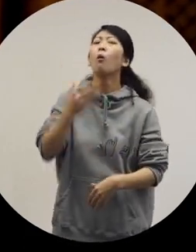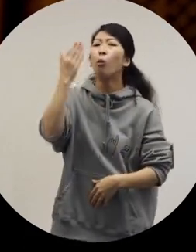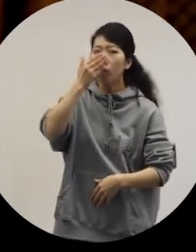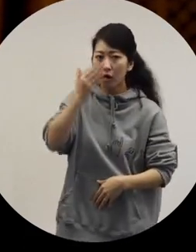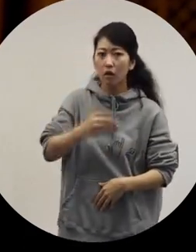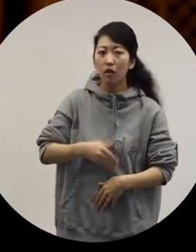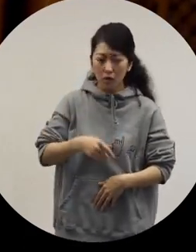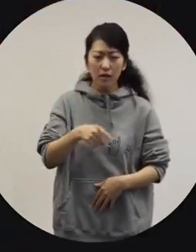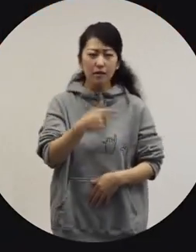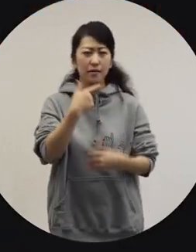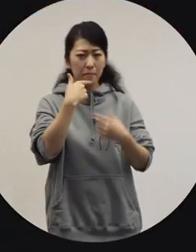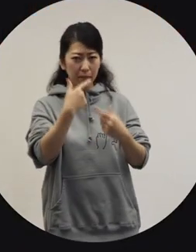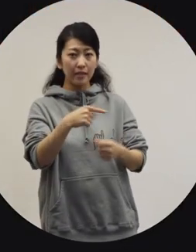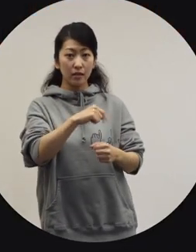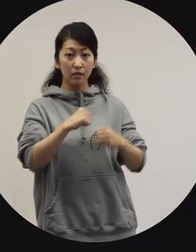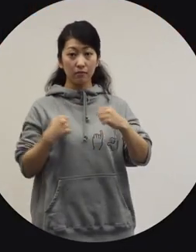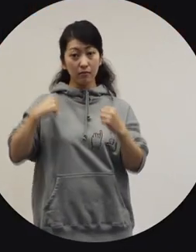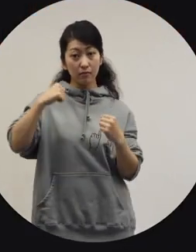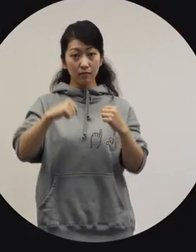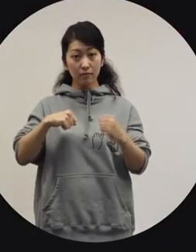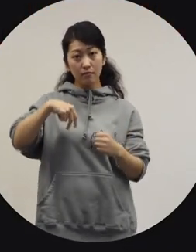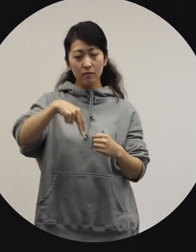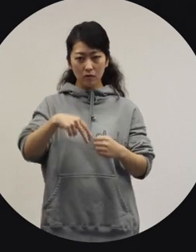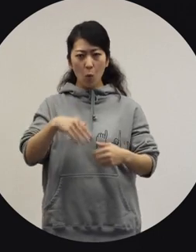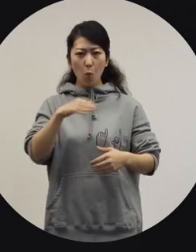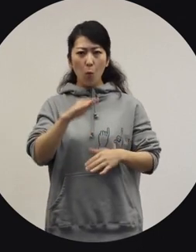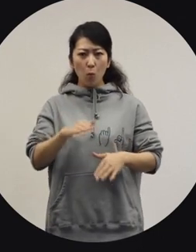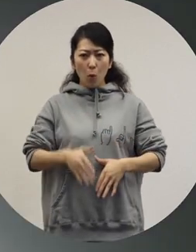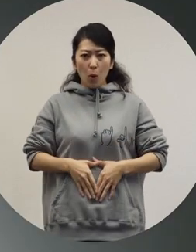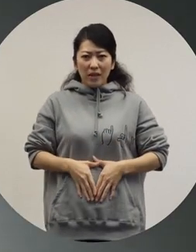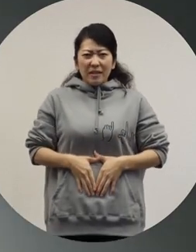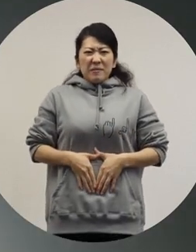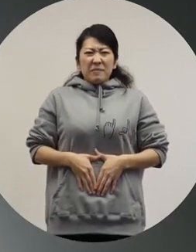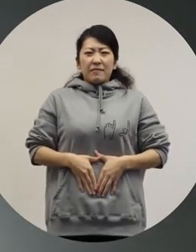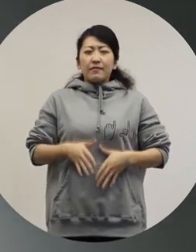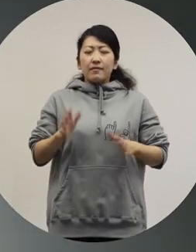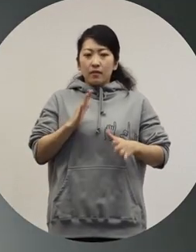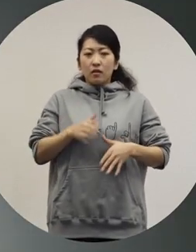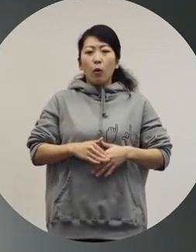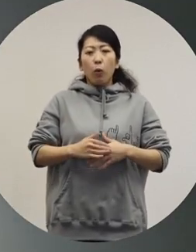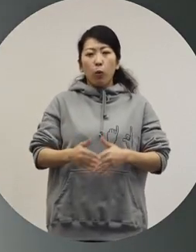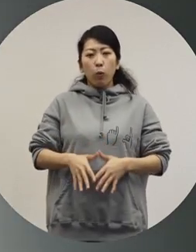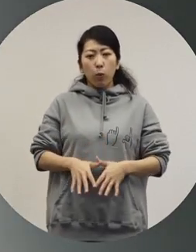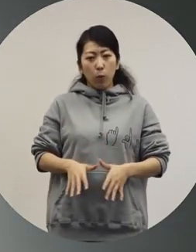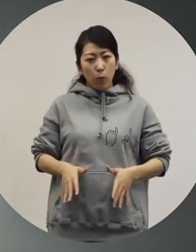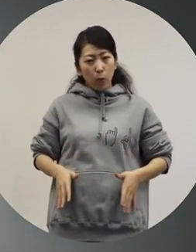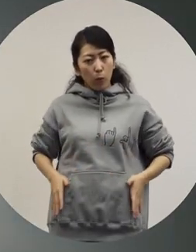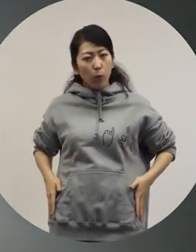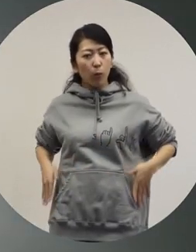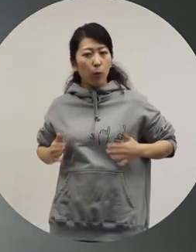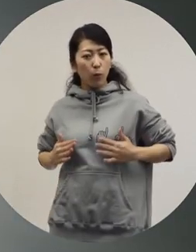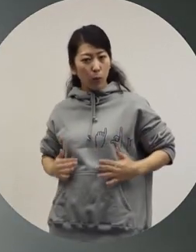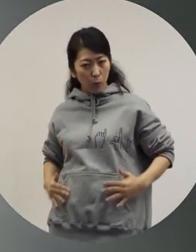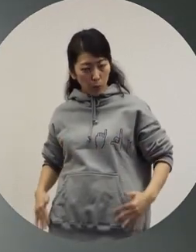[Shin] I designed it loose-fitting so as not to physically compress the baby in the womb.